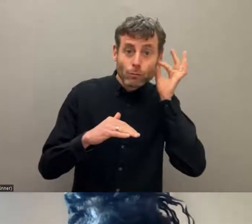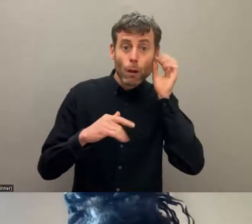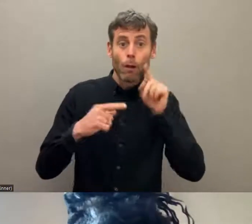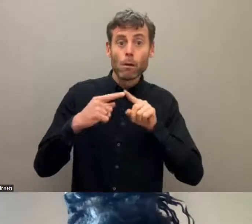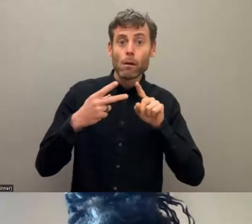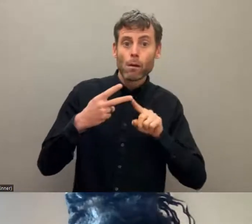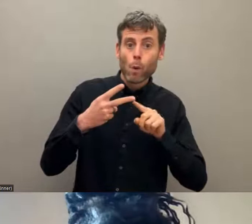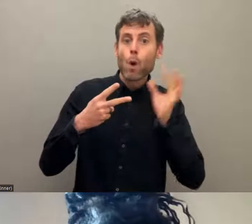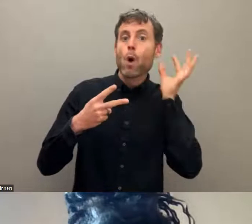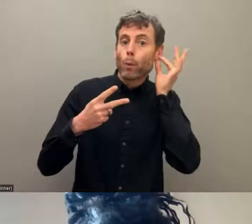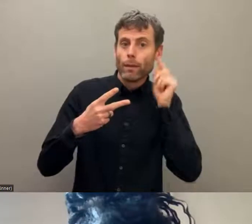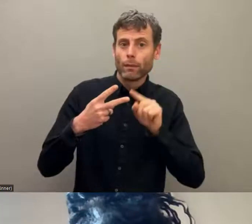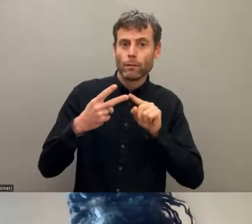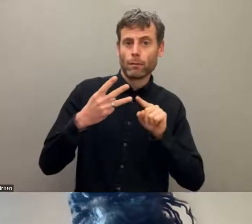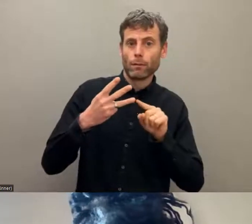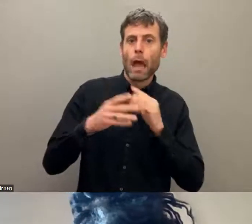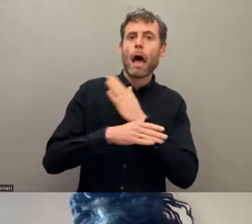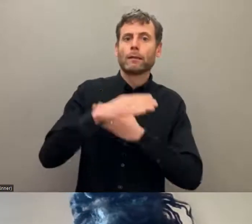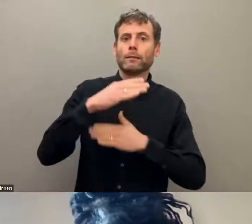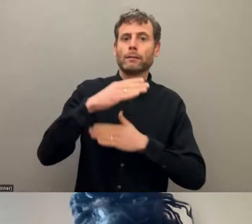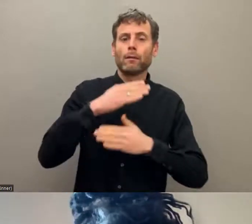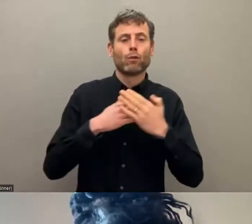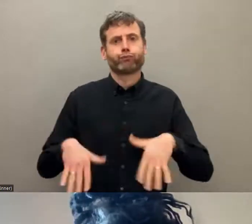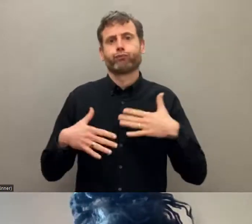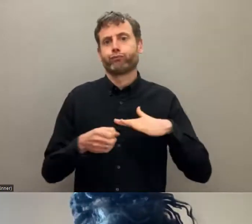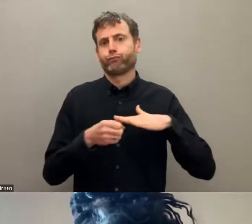women. And not many things are known. And when it comes to